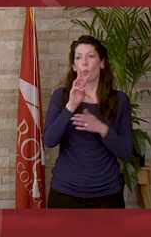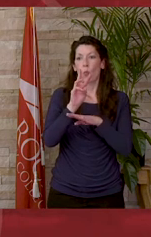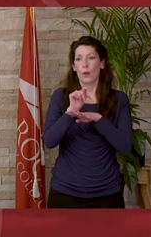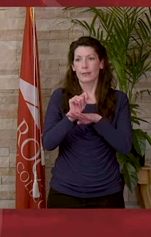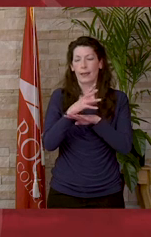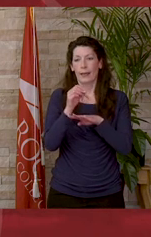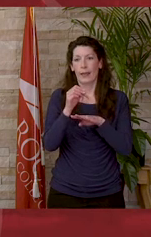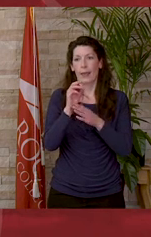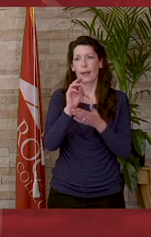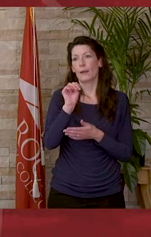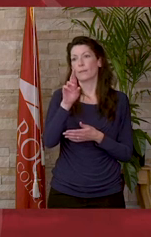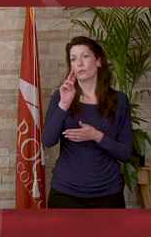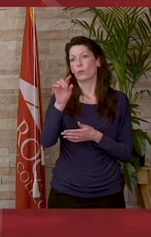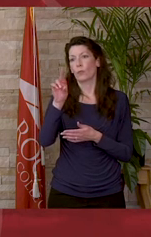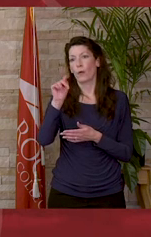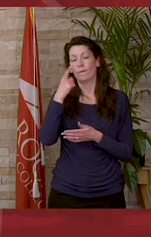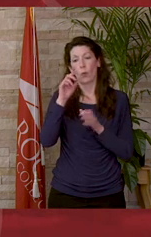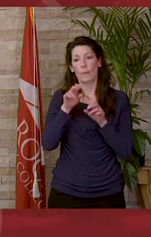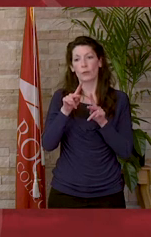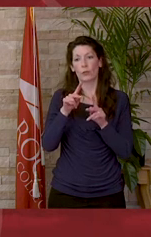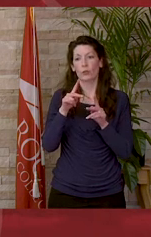Morton for the opportunity to pursue my educational dreams.